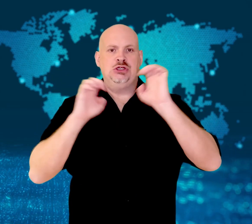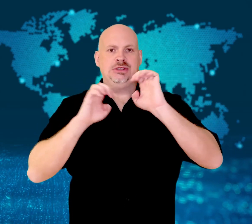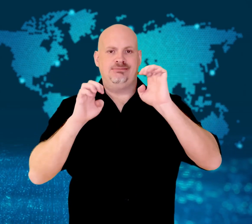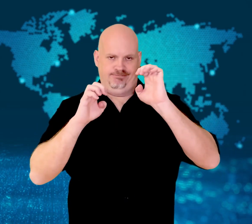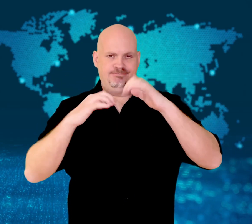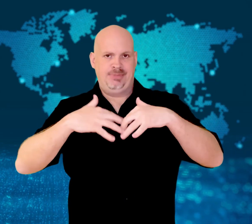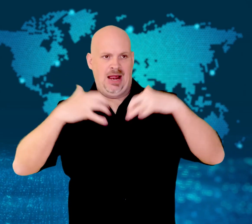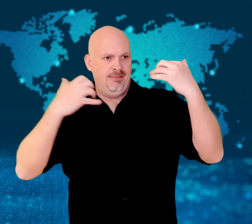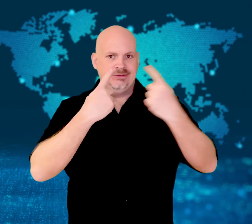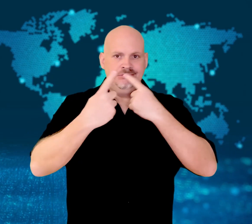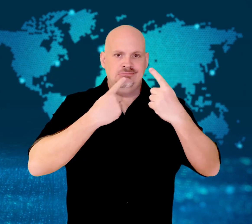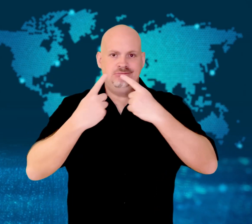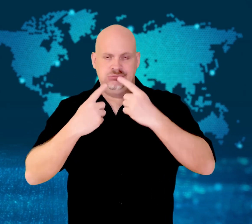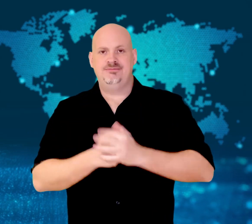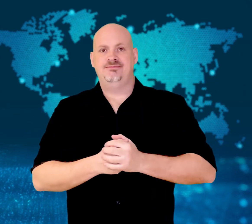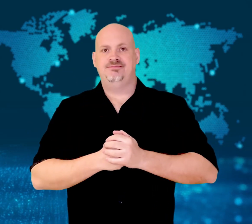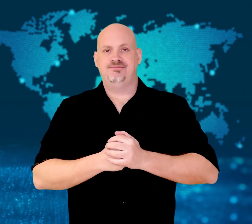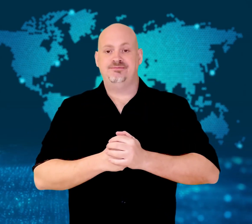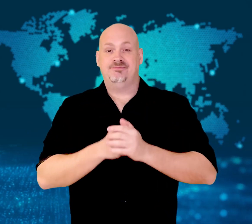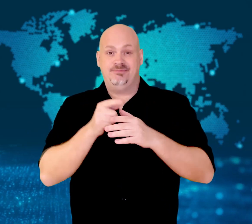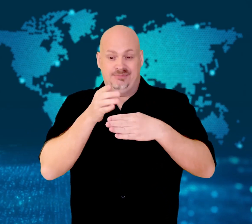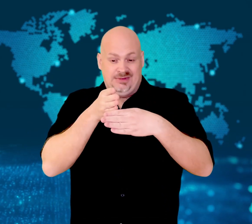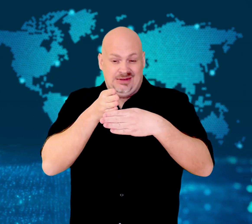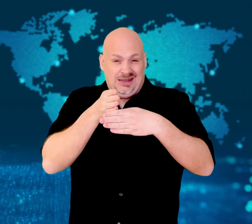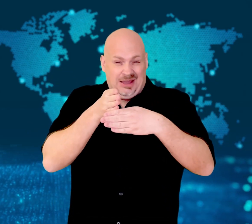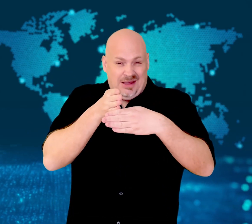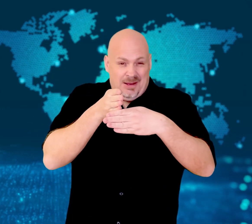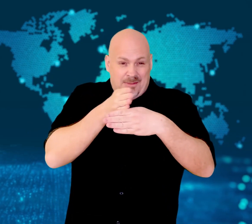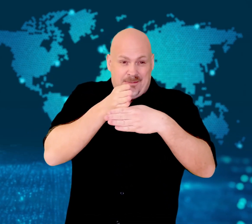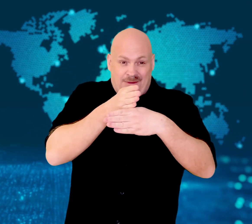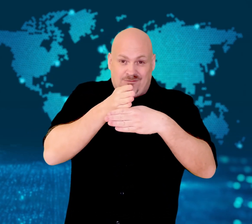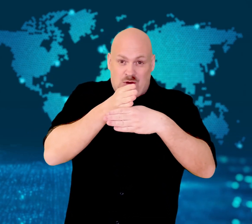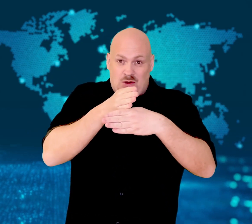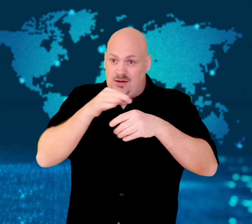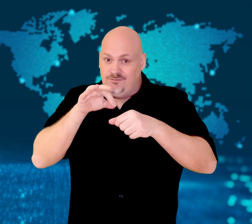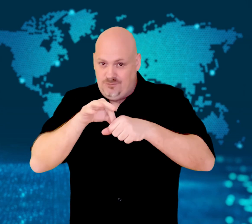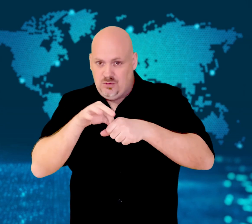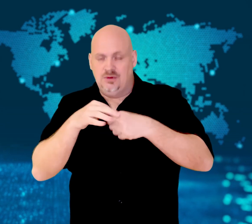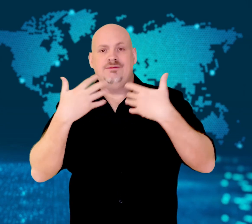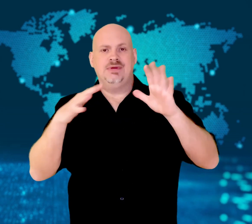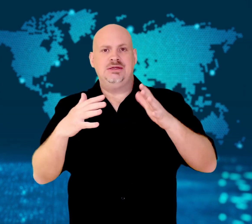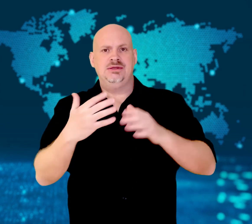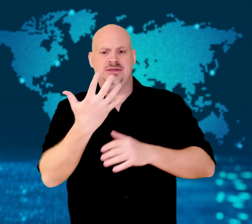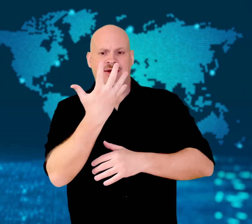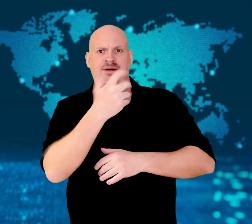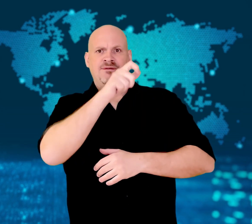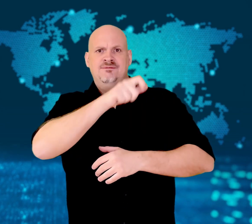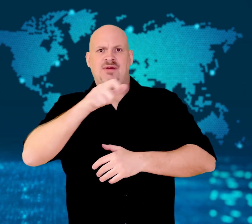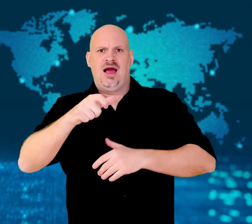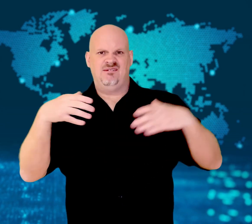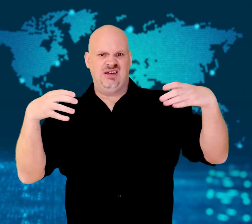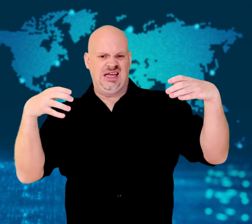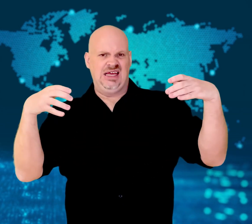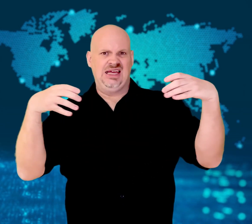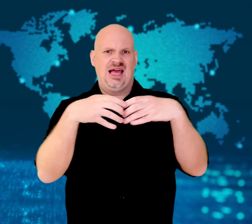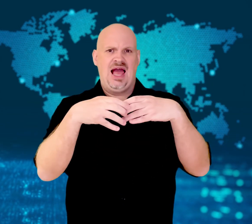(MS-13) gang were arrested for the series of killings.